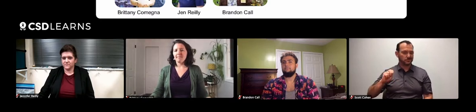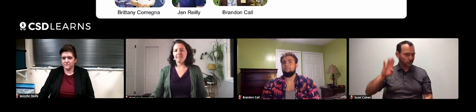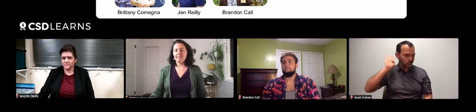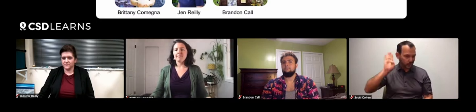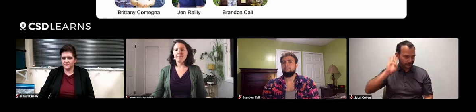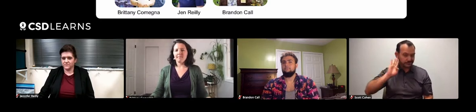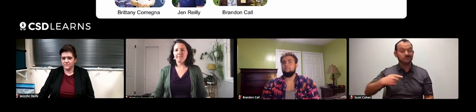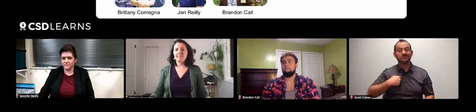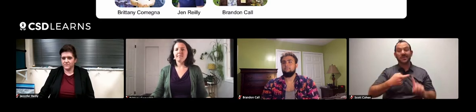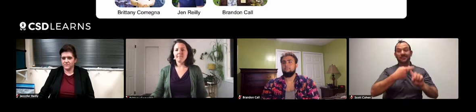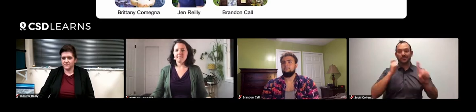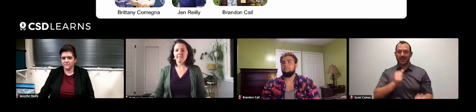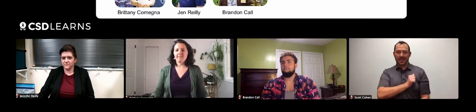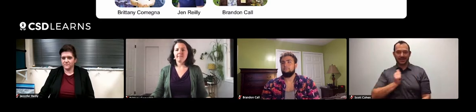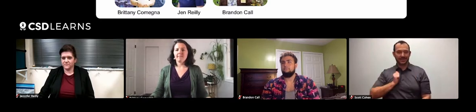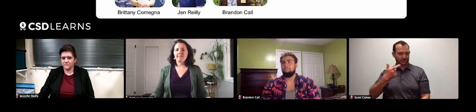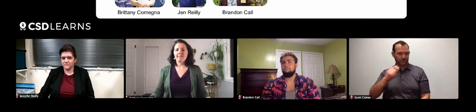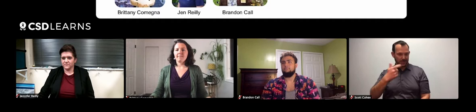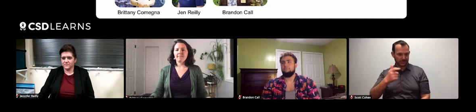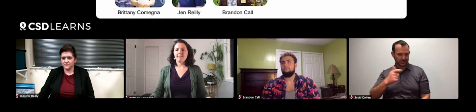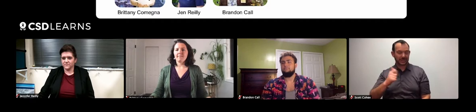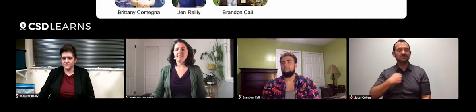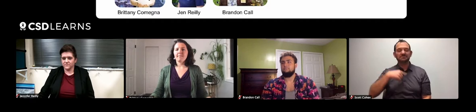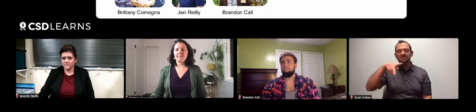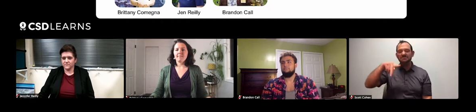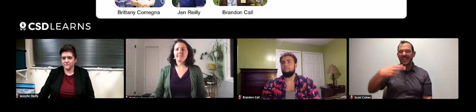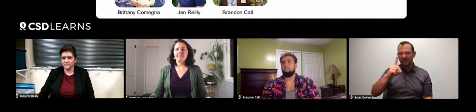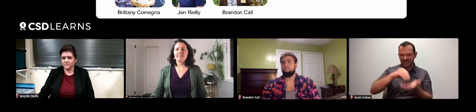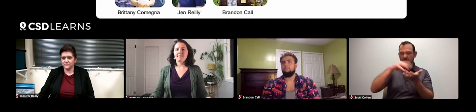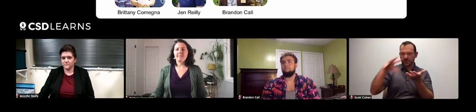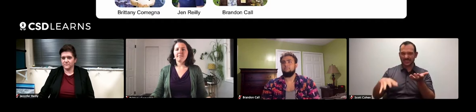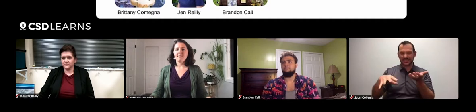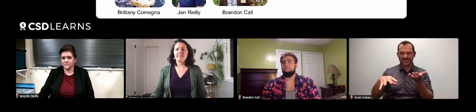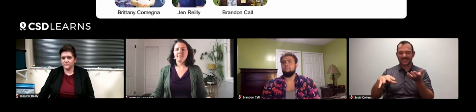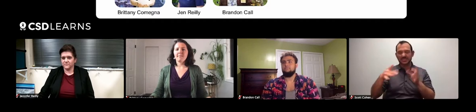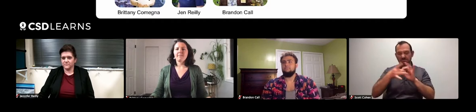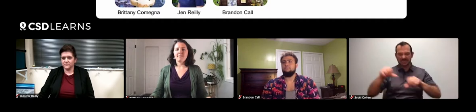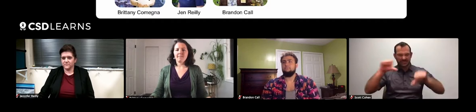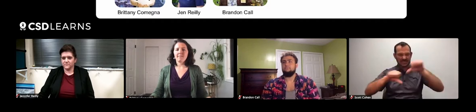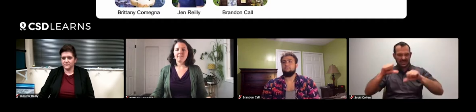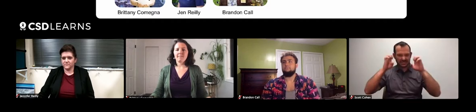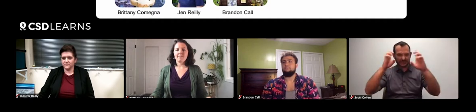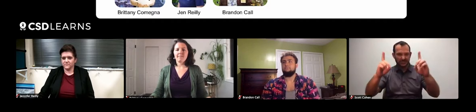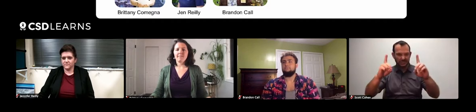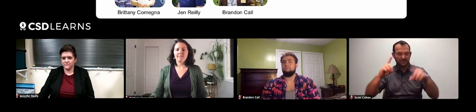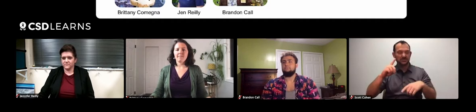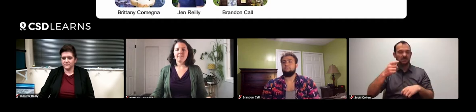(name sign) I'm from Atlanta, Georgia. I'm a PhD student, doctoral student in science education